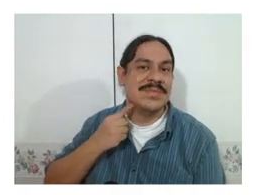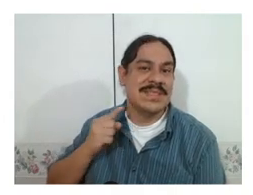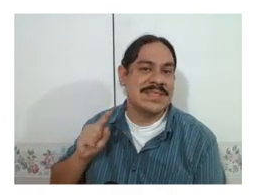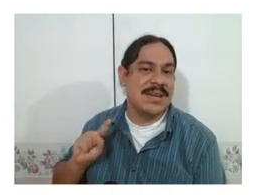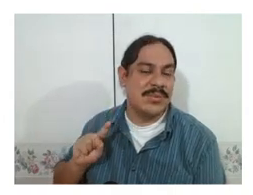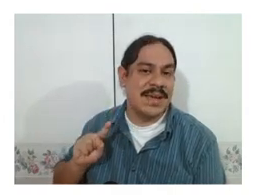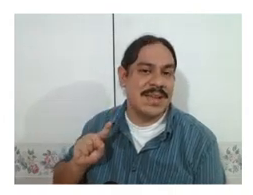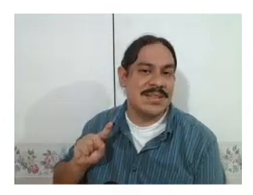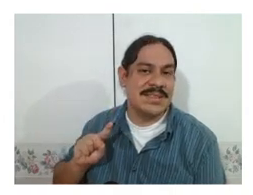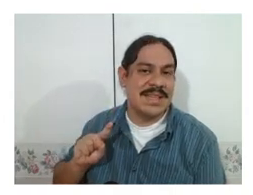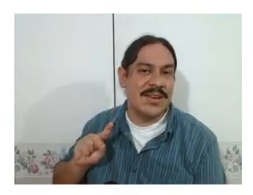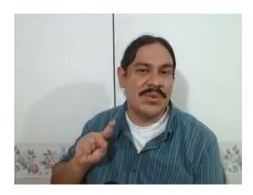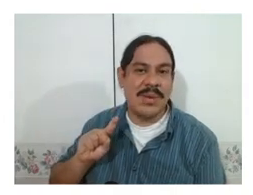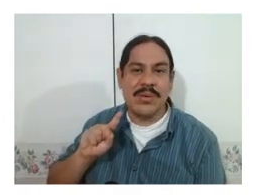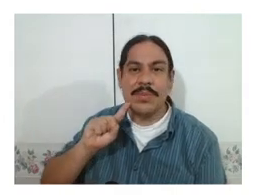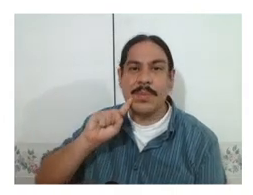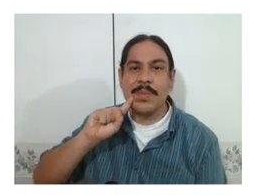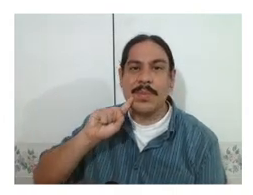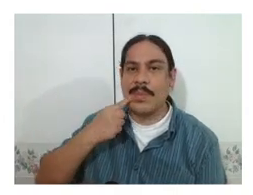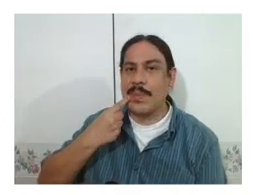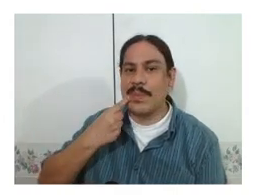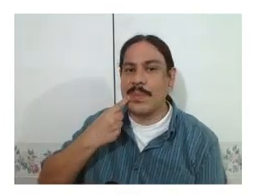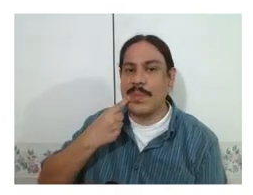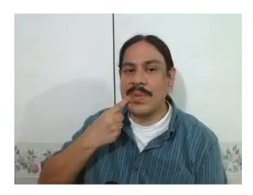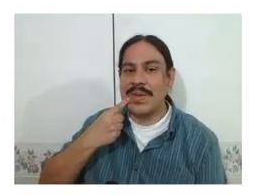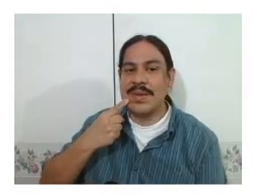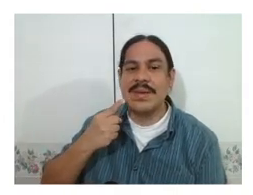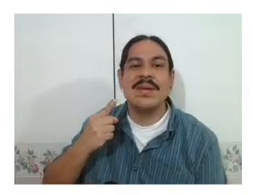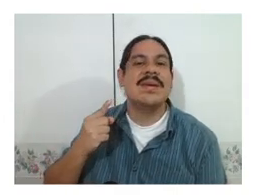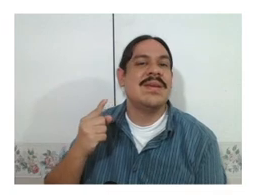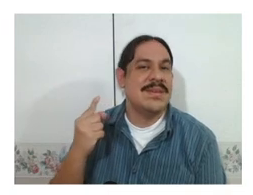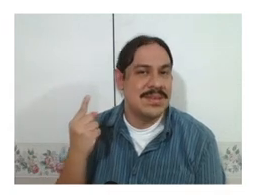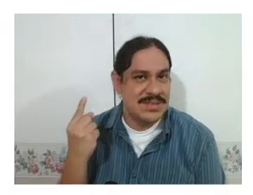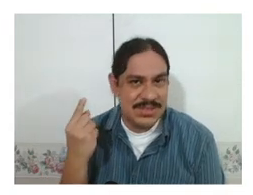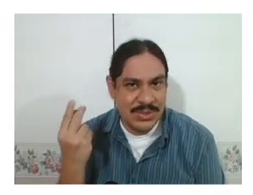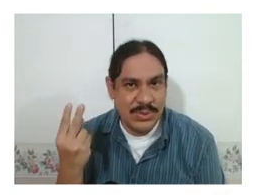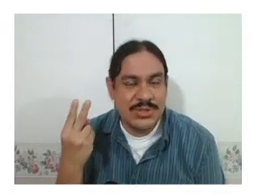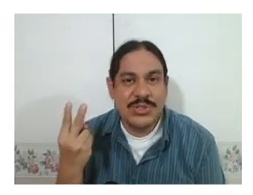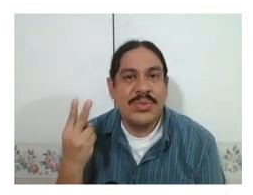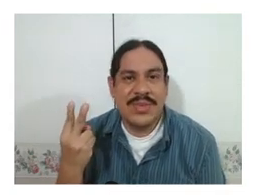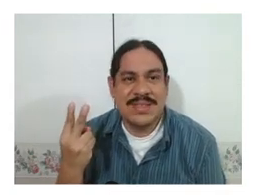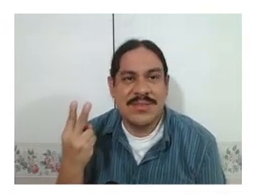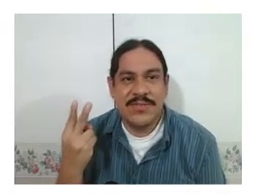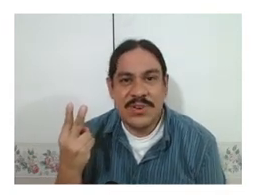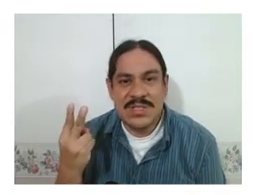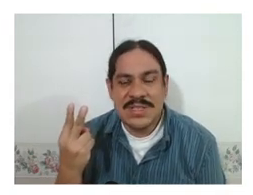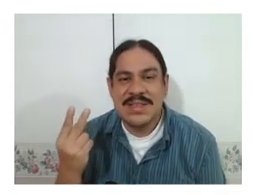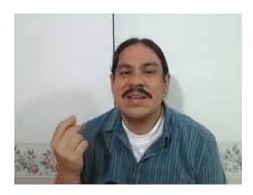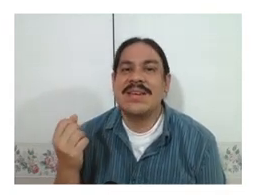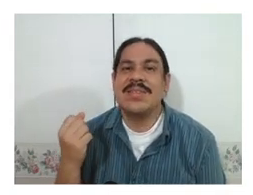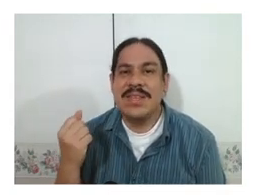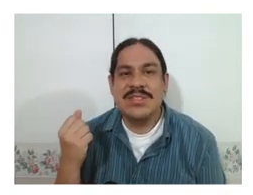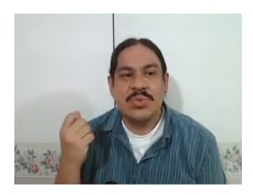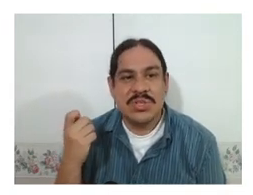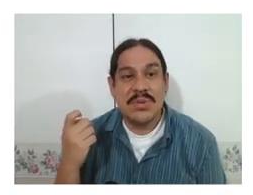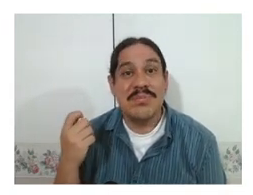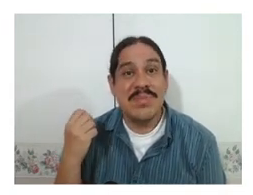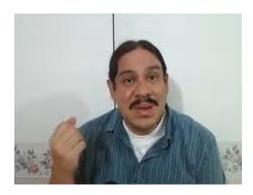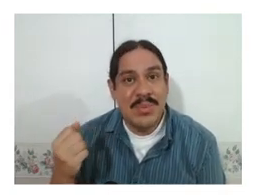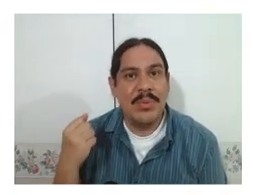the second one has it on the side of your mouth so there's two things here. first, these